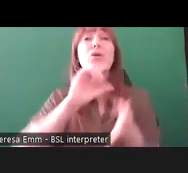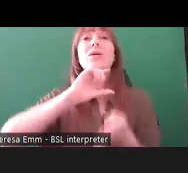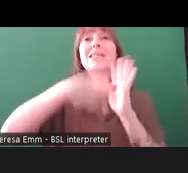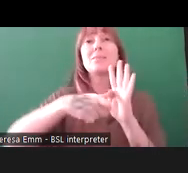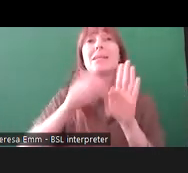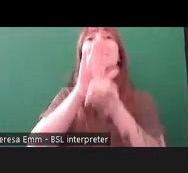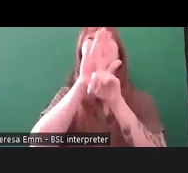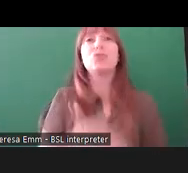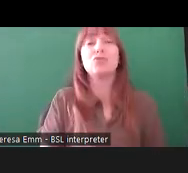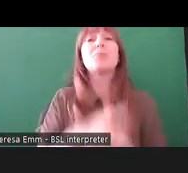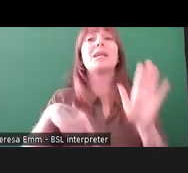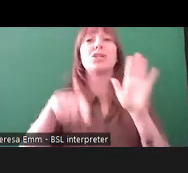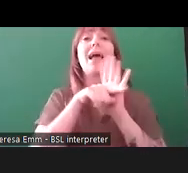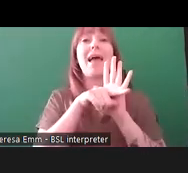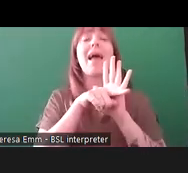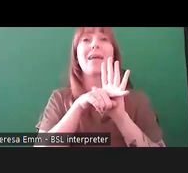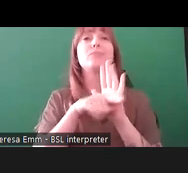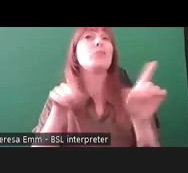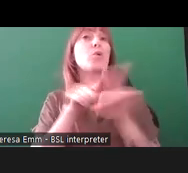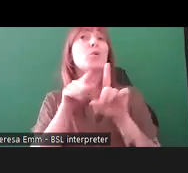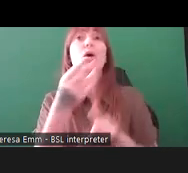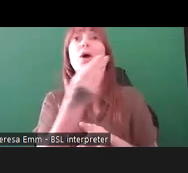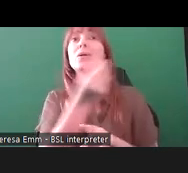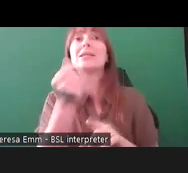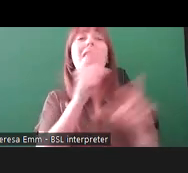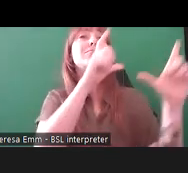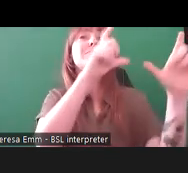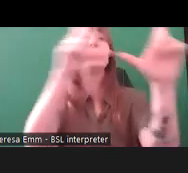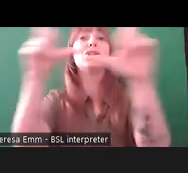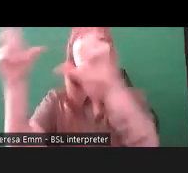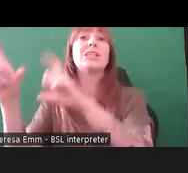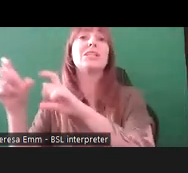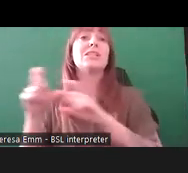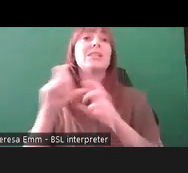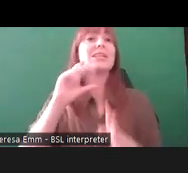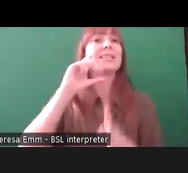there's some also some images by the disabled cartoonist Crippen that I can see framed up